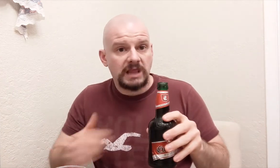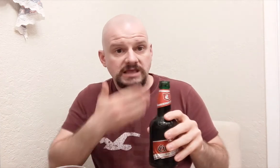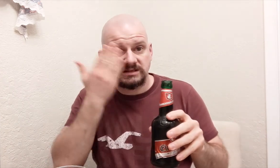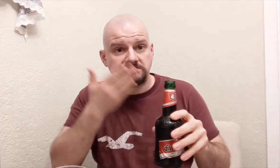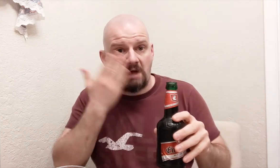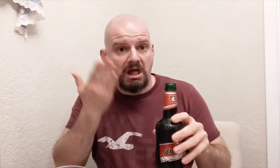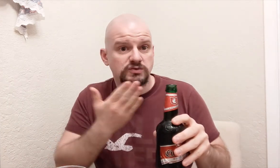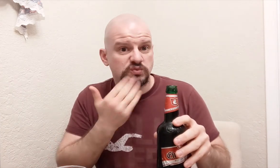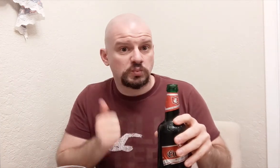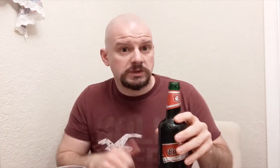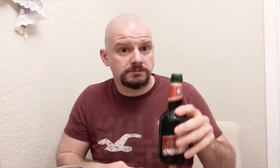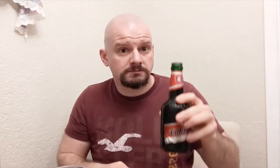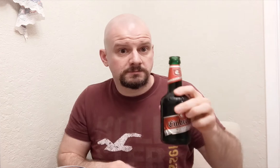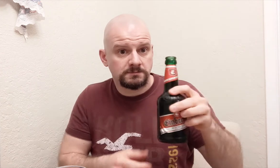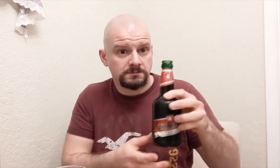It smells sweet.